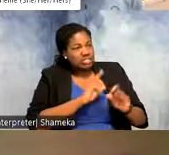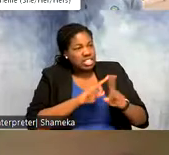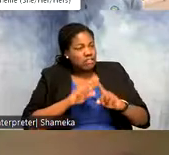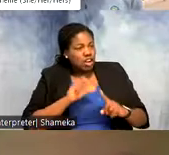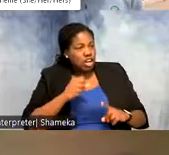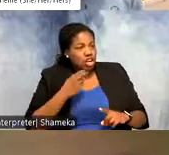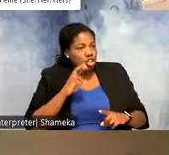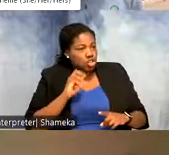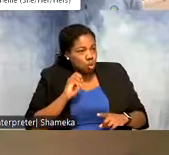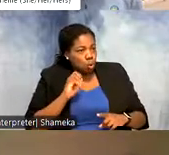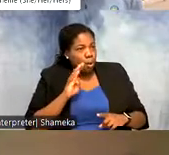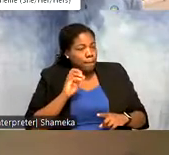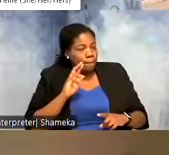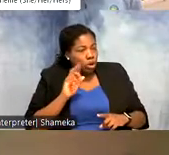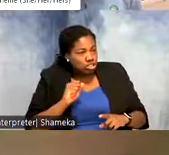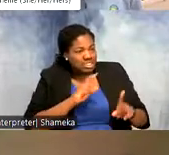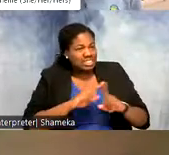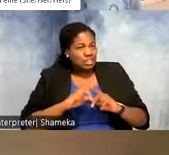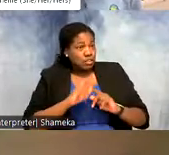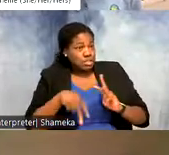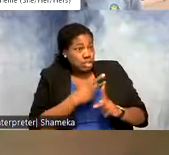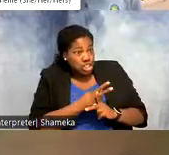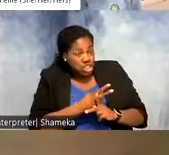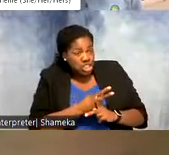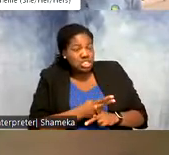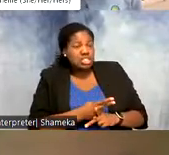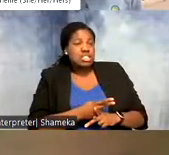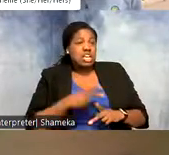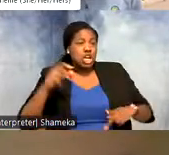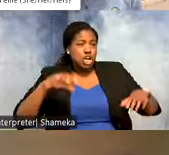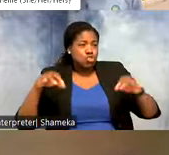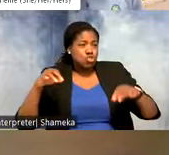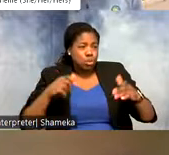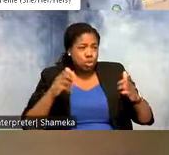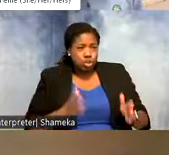of multiple different species and contributors from all these different organizations have